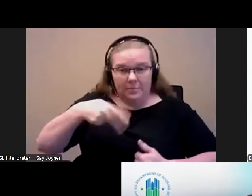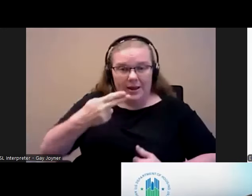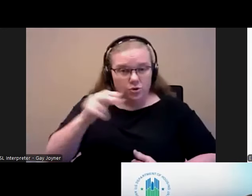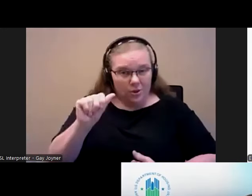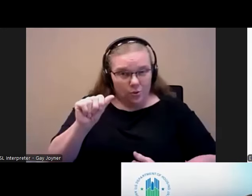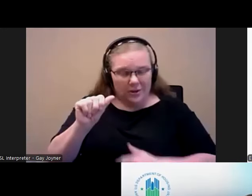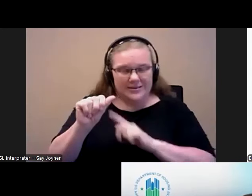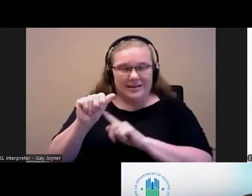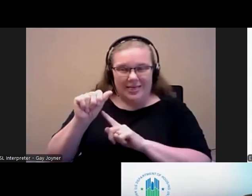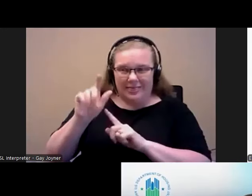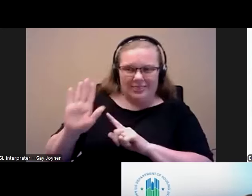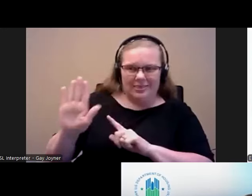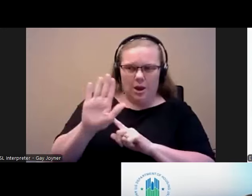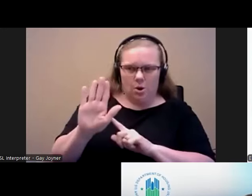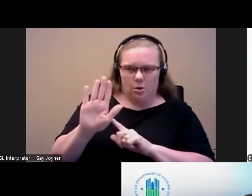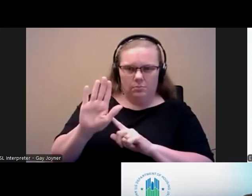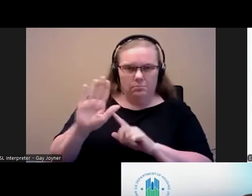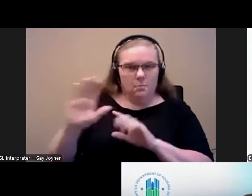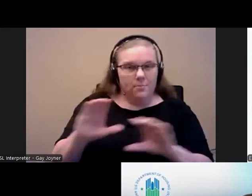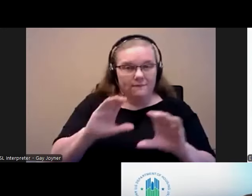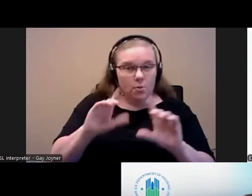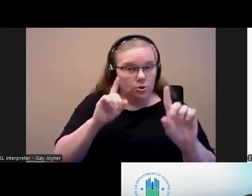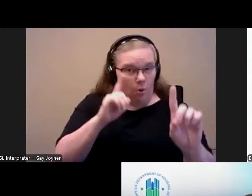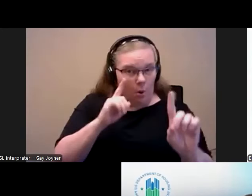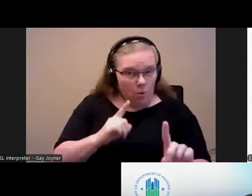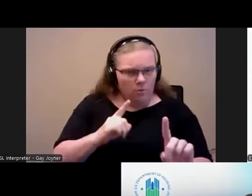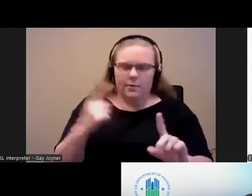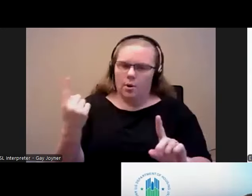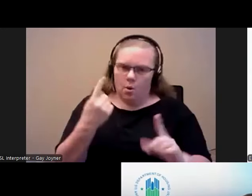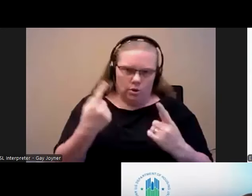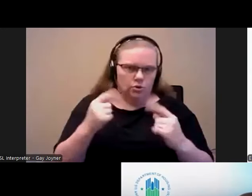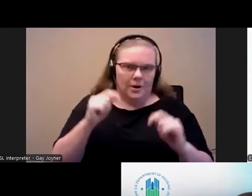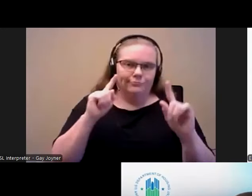one of their performance goals they are trying to strive for is higher utilization of their